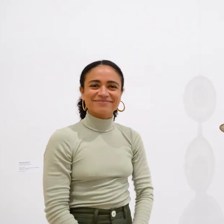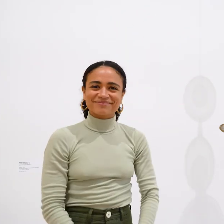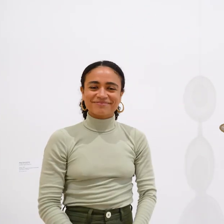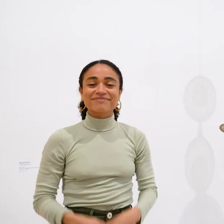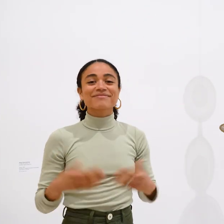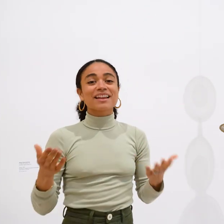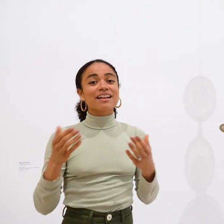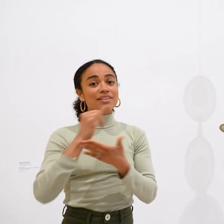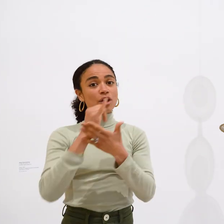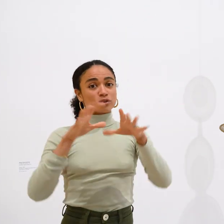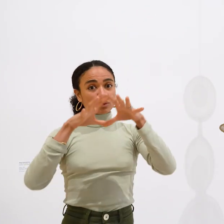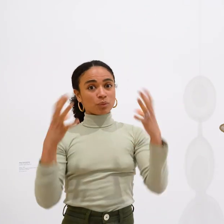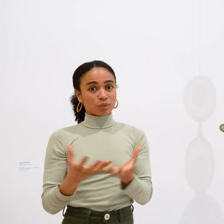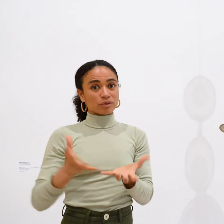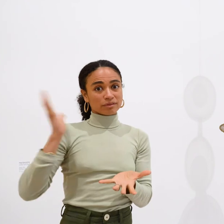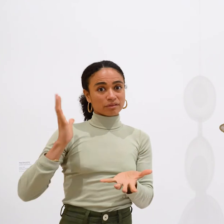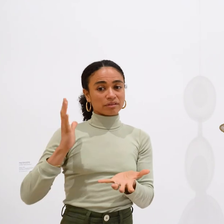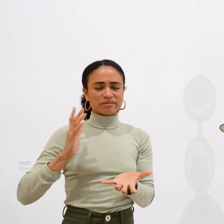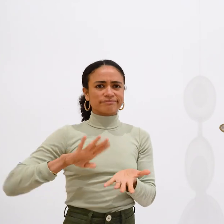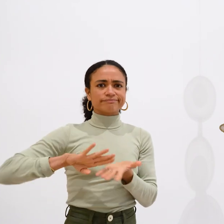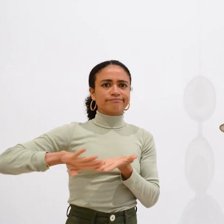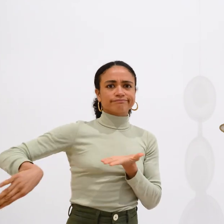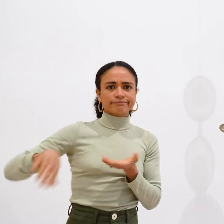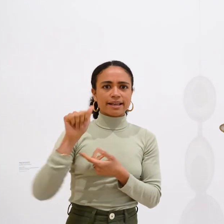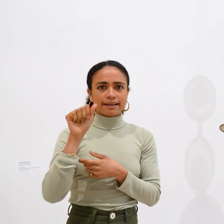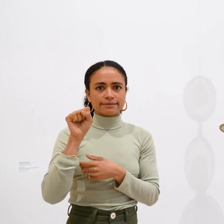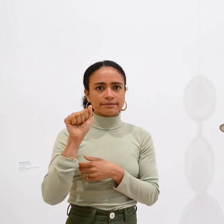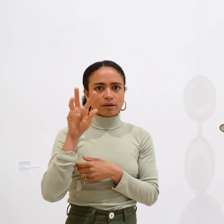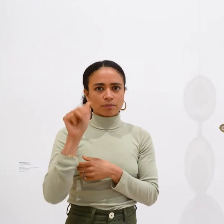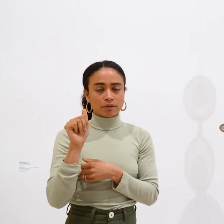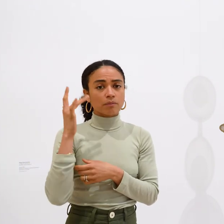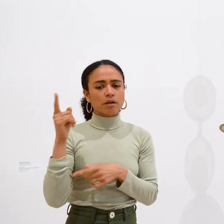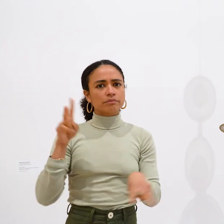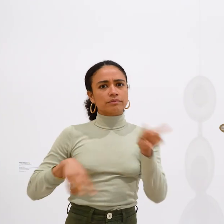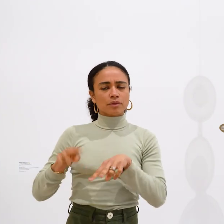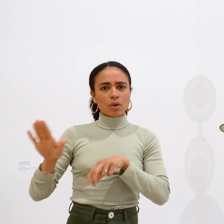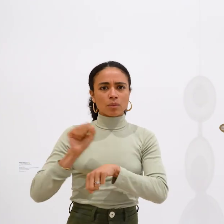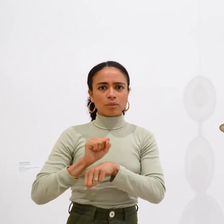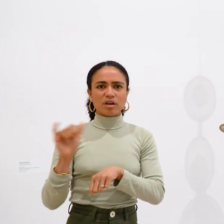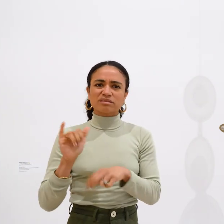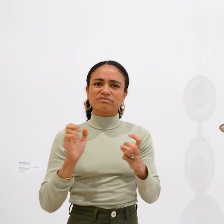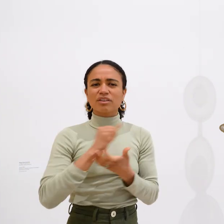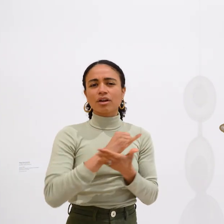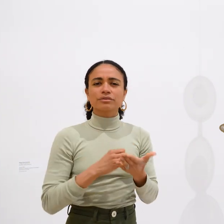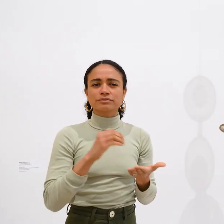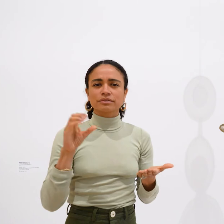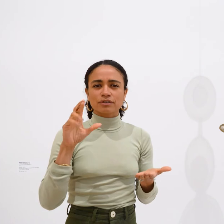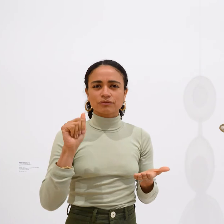Back when this piece was made, the art world dismissed Asawa. They labeled her work as craft.